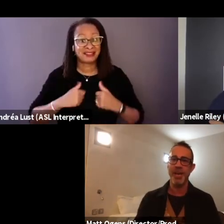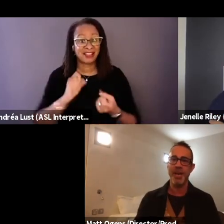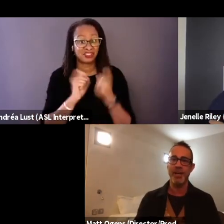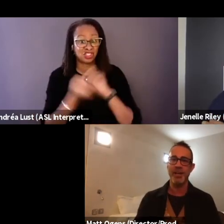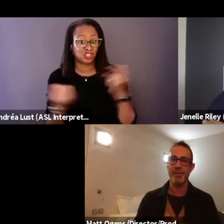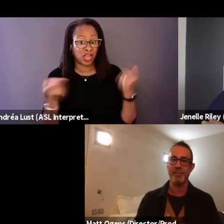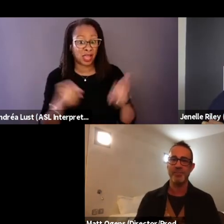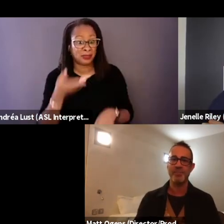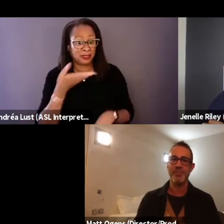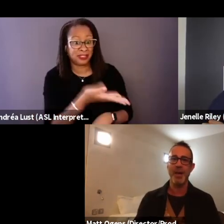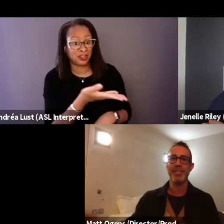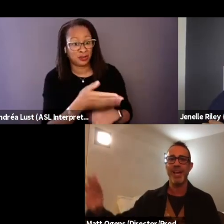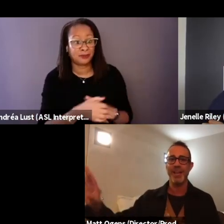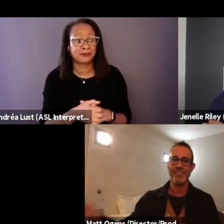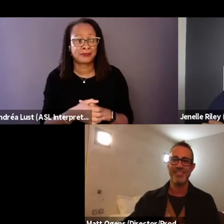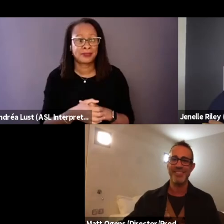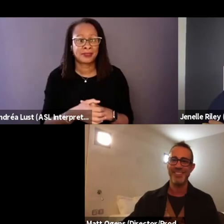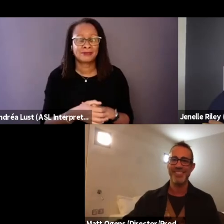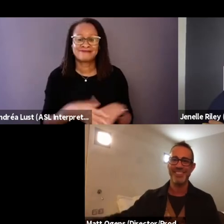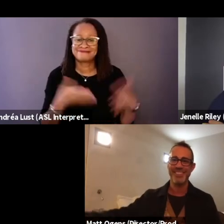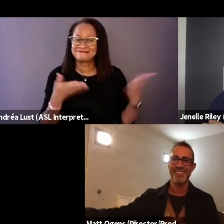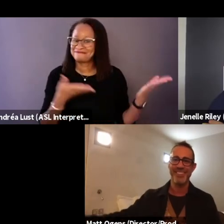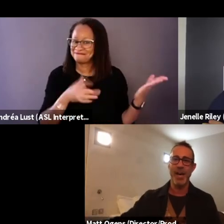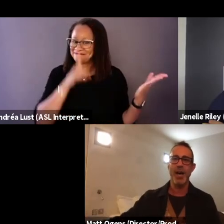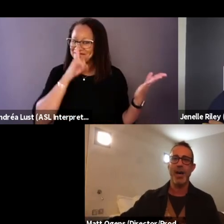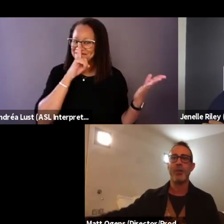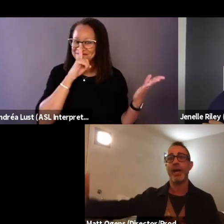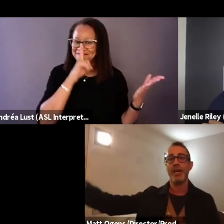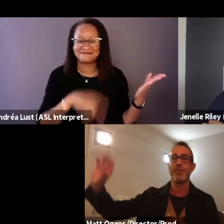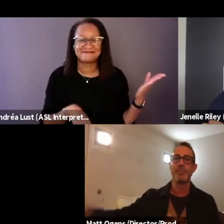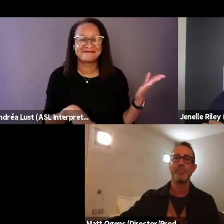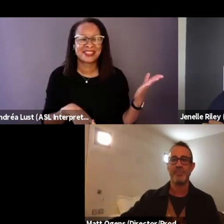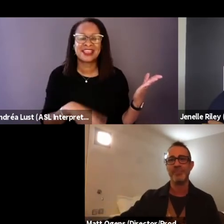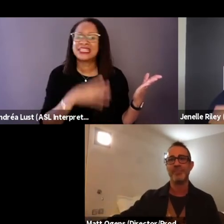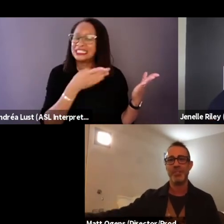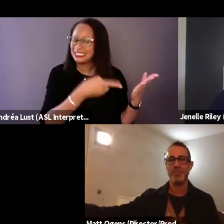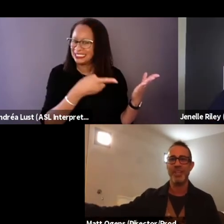that I would let I'll let him speak to that.